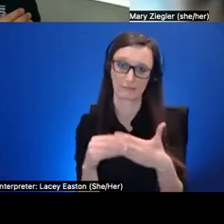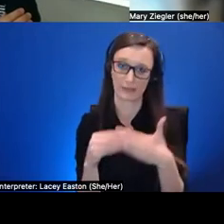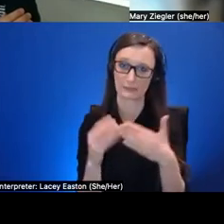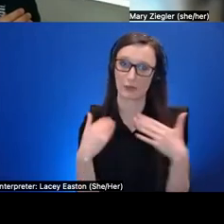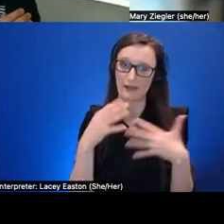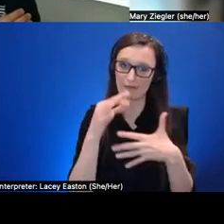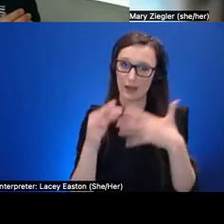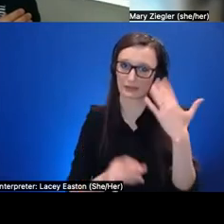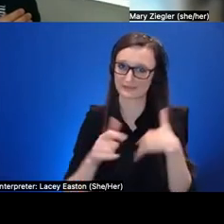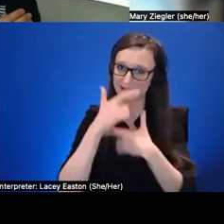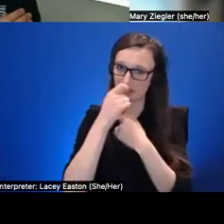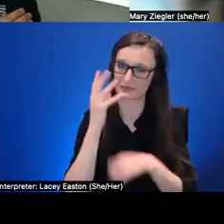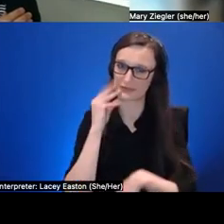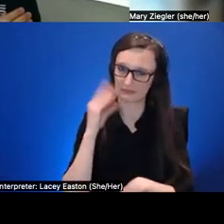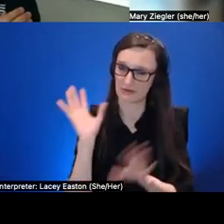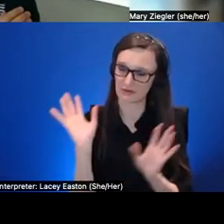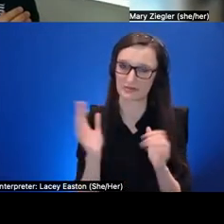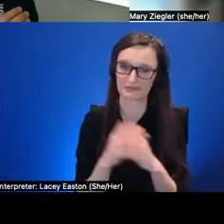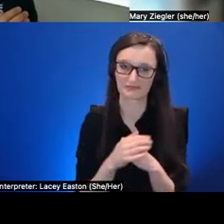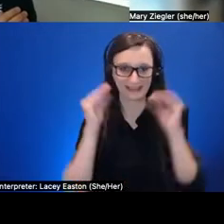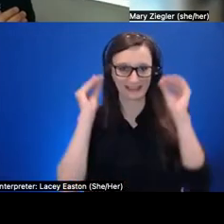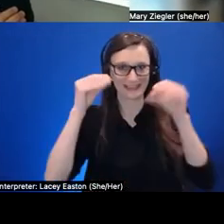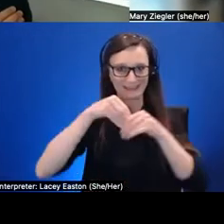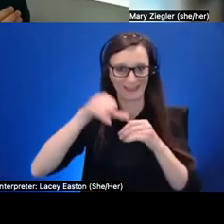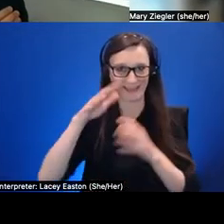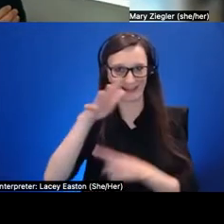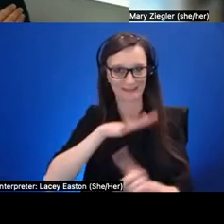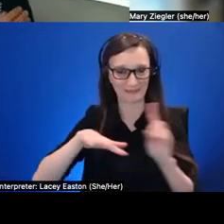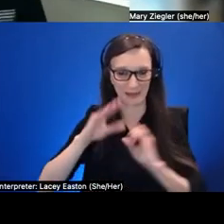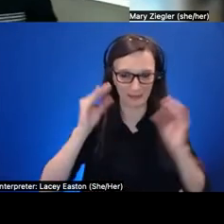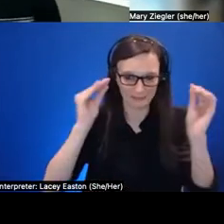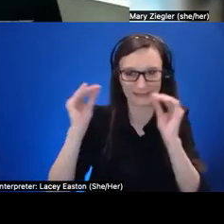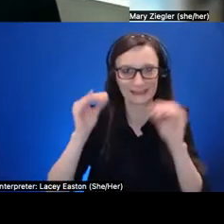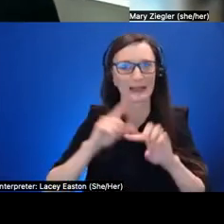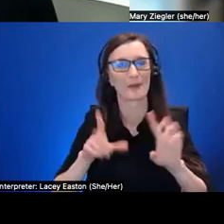experience i'll have to say teaching in that in that kind of an environment but uh very special